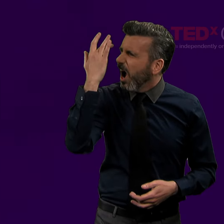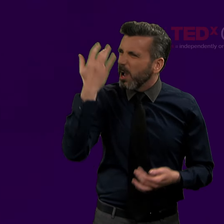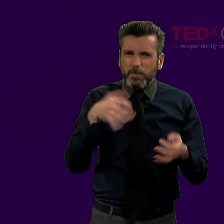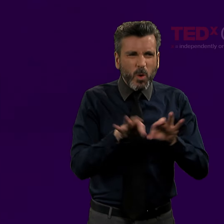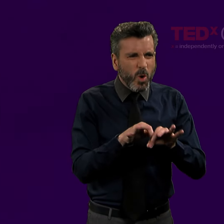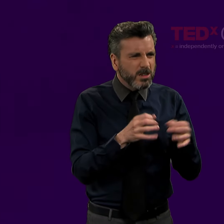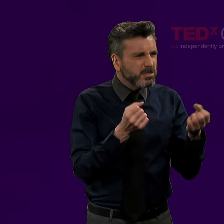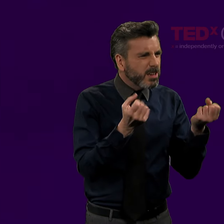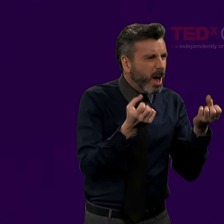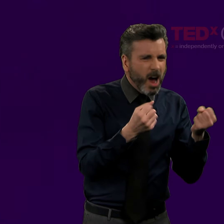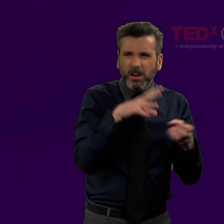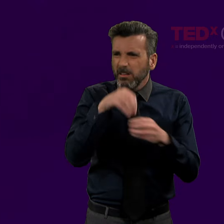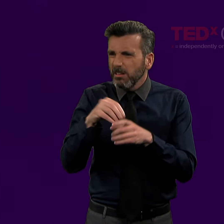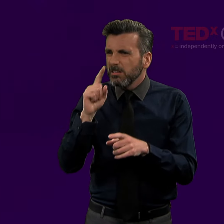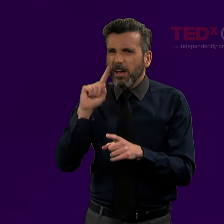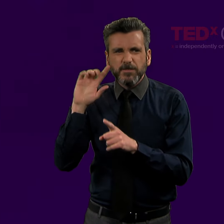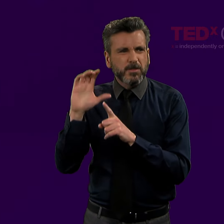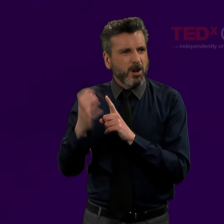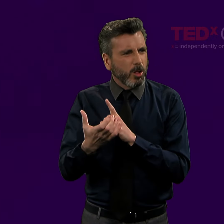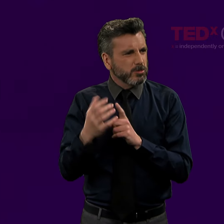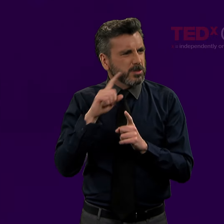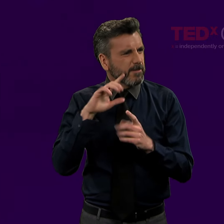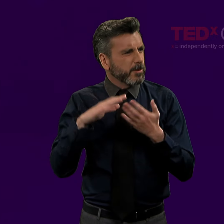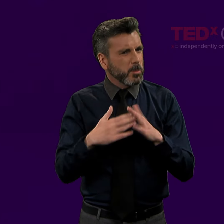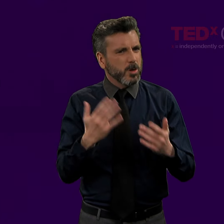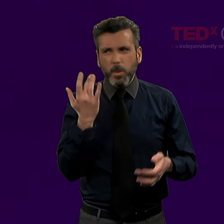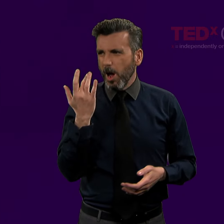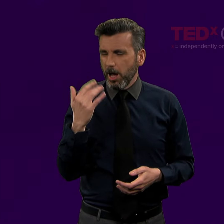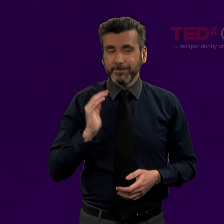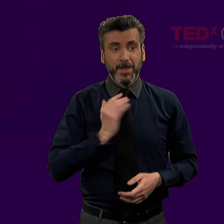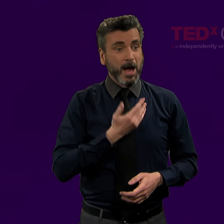So why is it important to use sign language and be involved in the Deaf community?